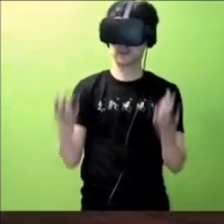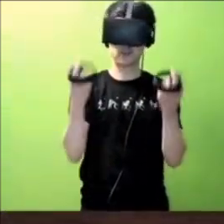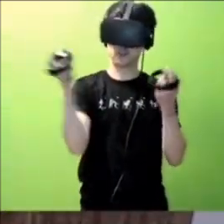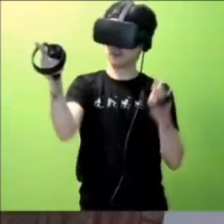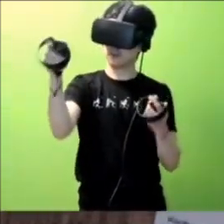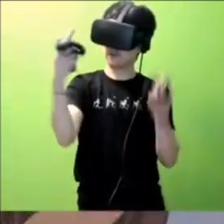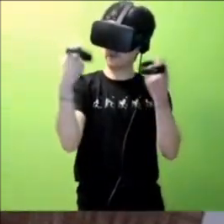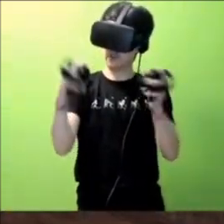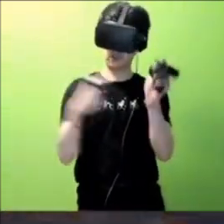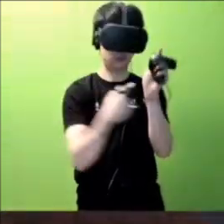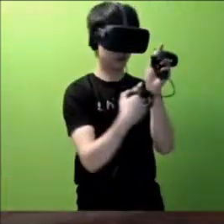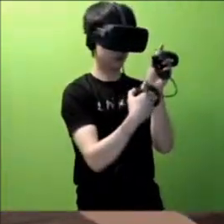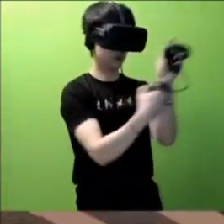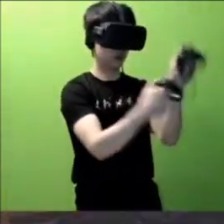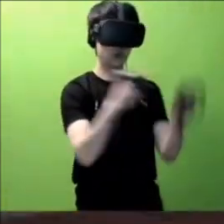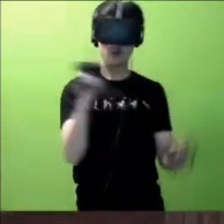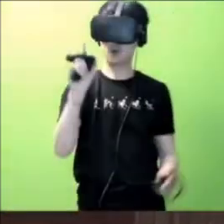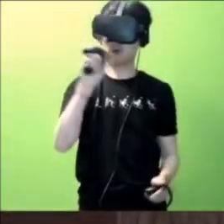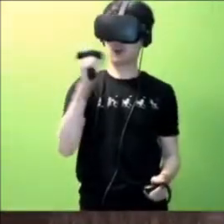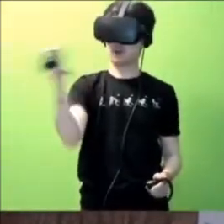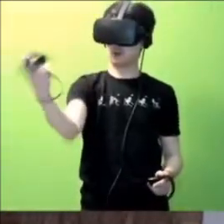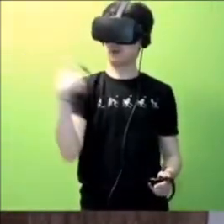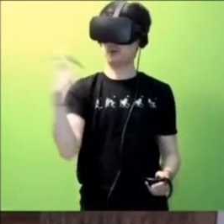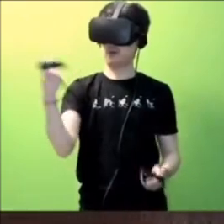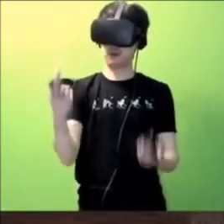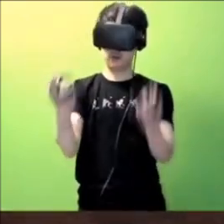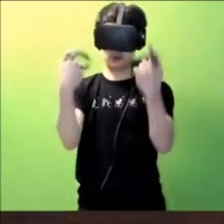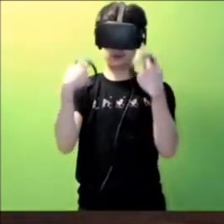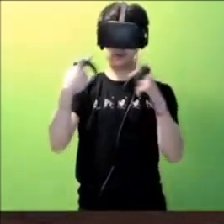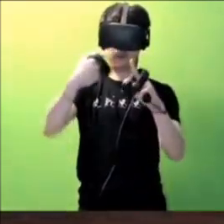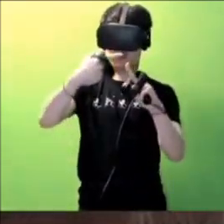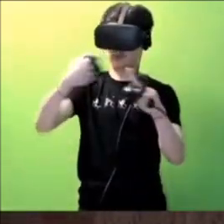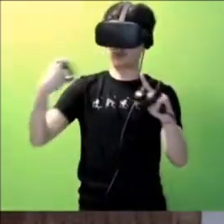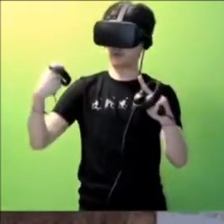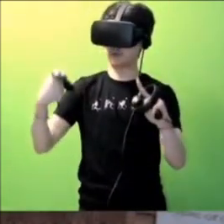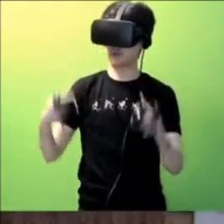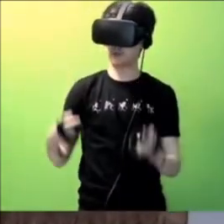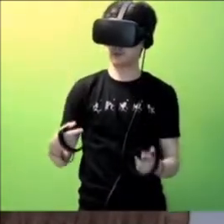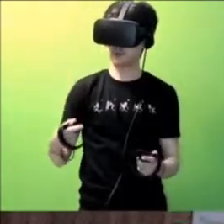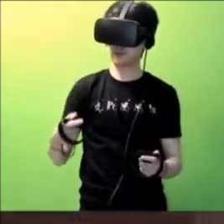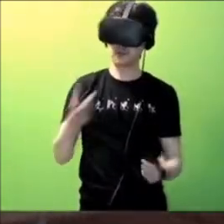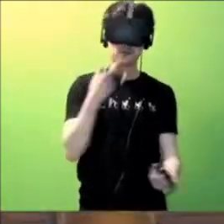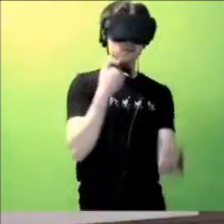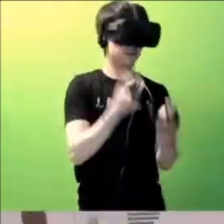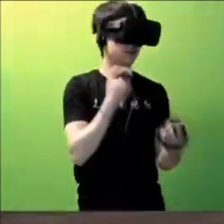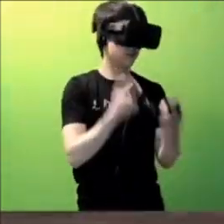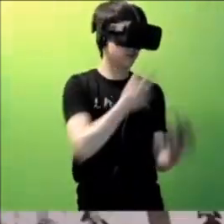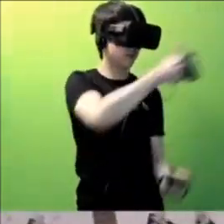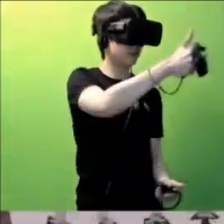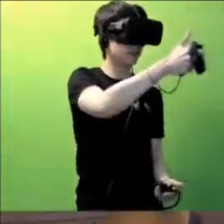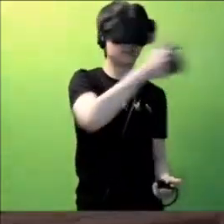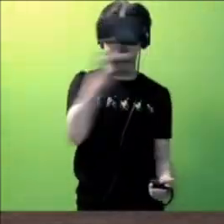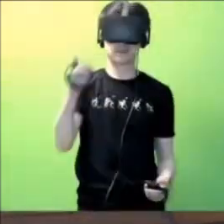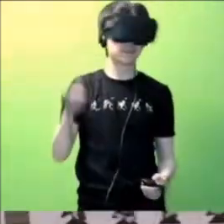Did you show him where we are from? Yes - Ok, good